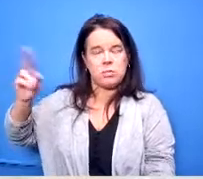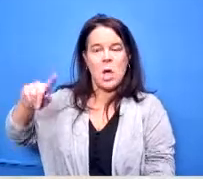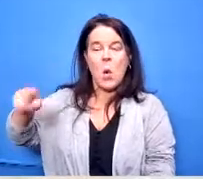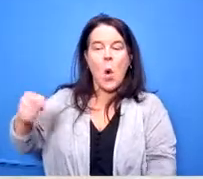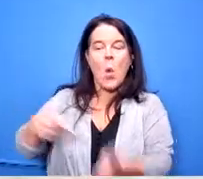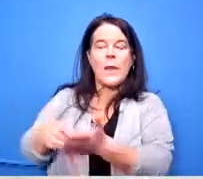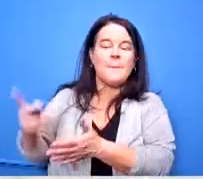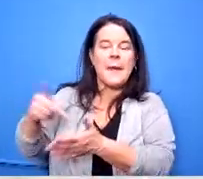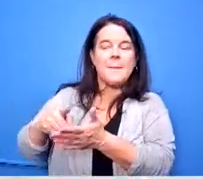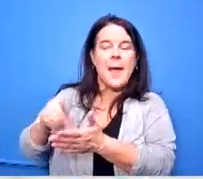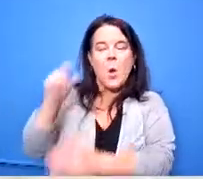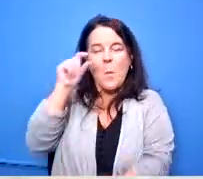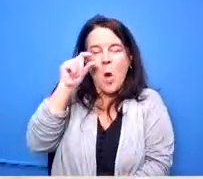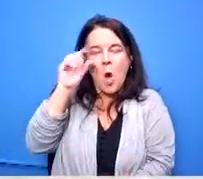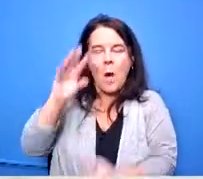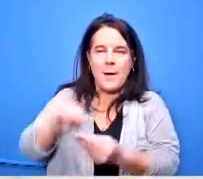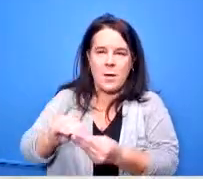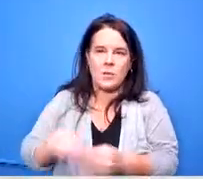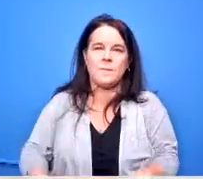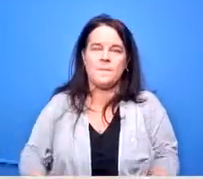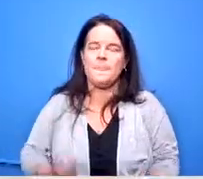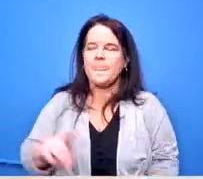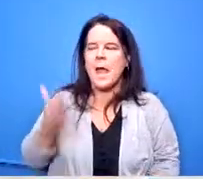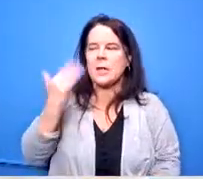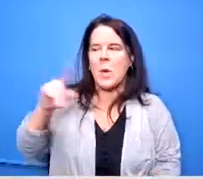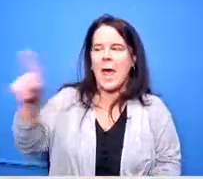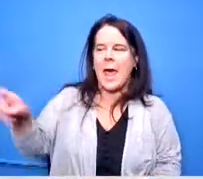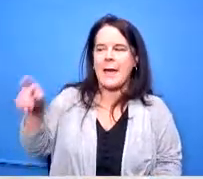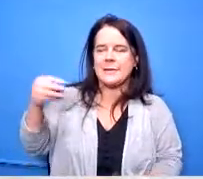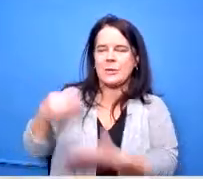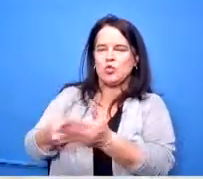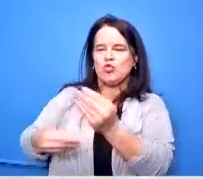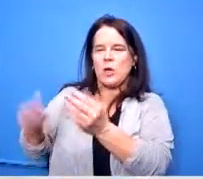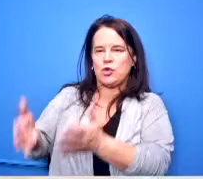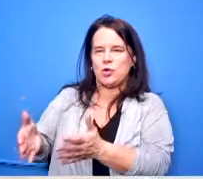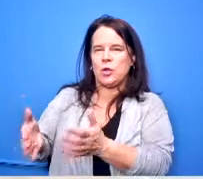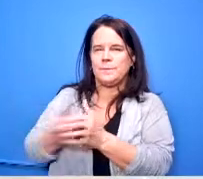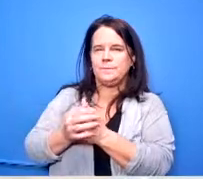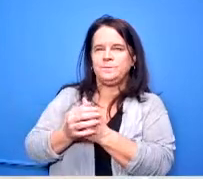portion it was the point the reason that i asked the treasurer uh that information so this one's